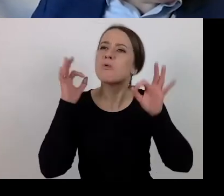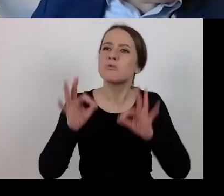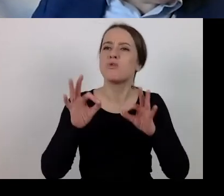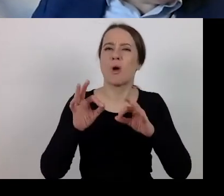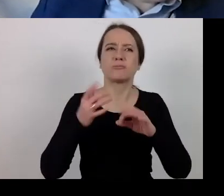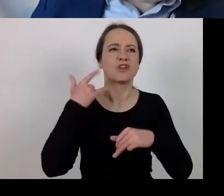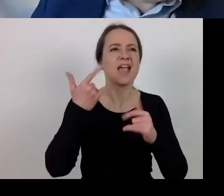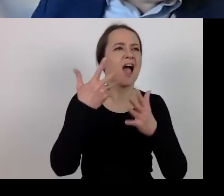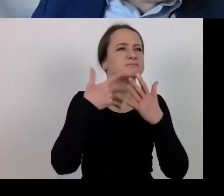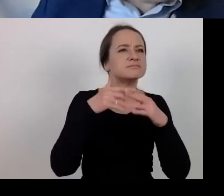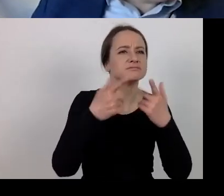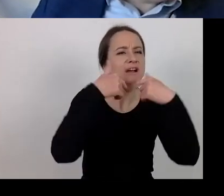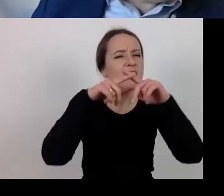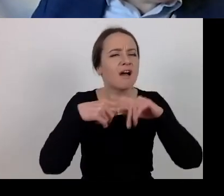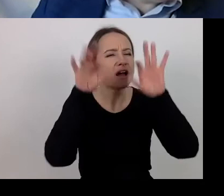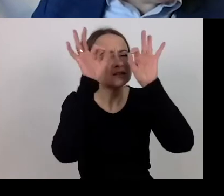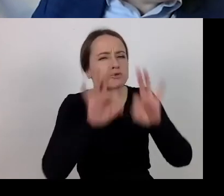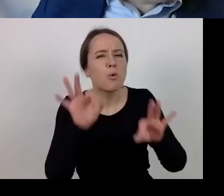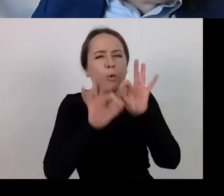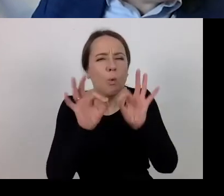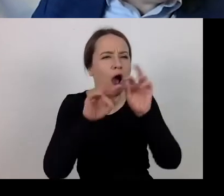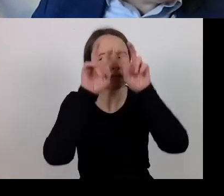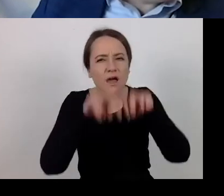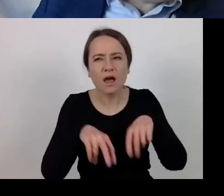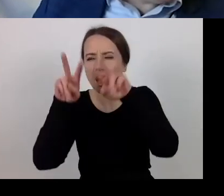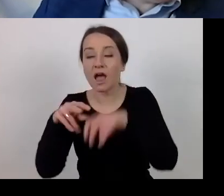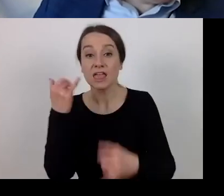As regards the recognition of expenditure